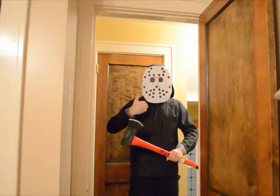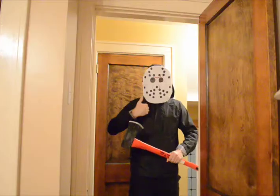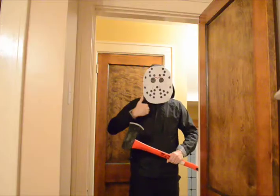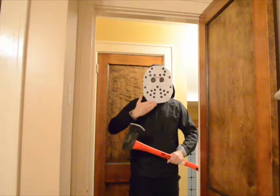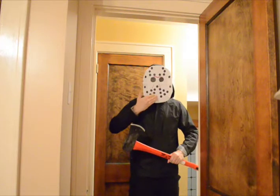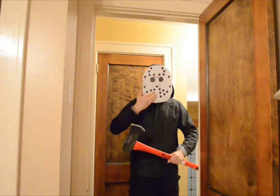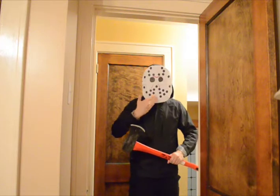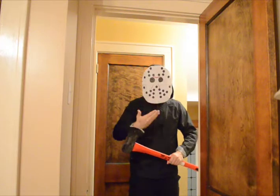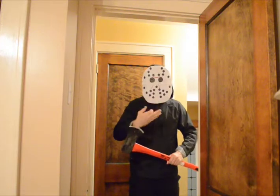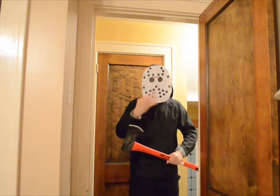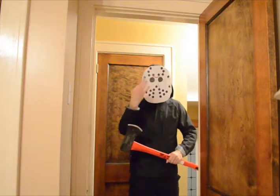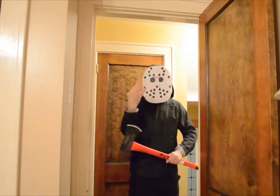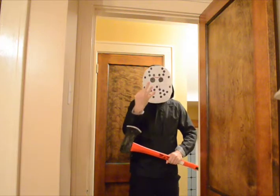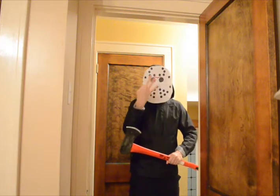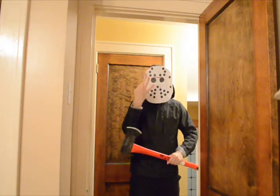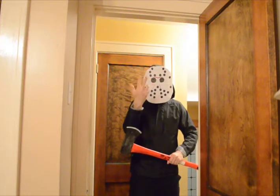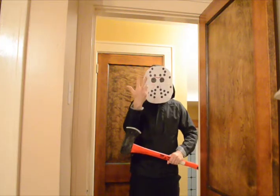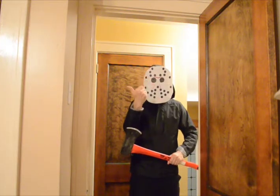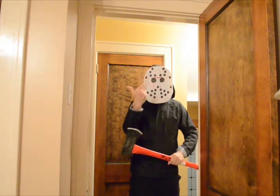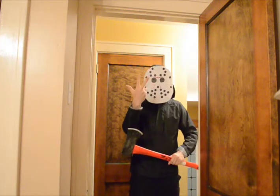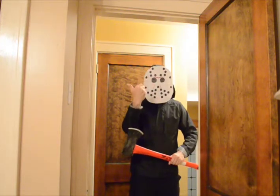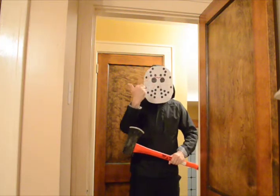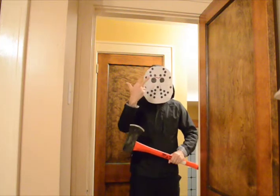HAVE A GOOD FRIDAY THE 13TH